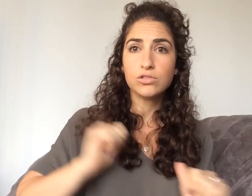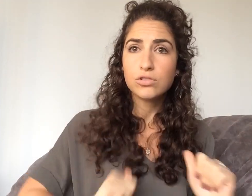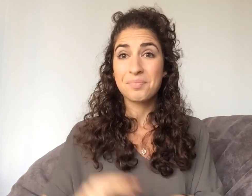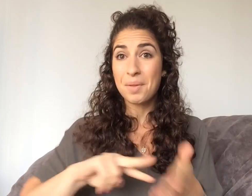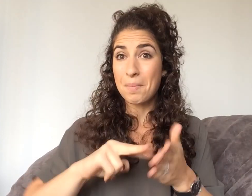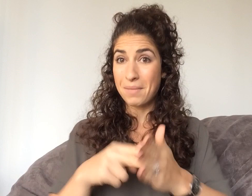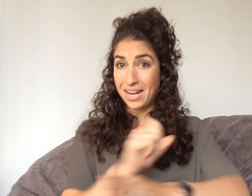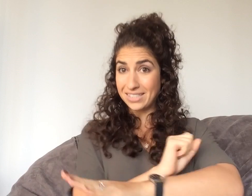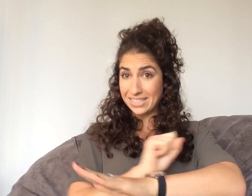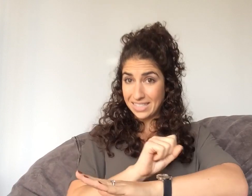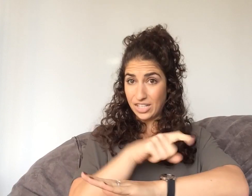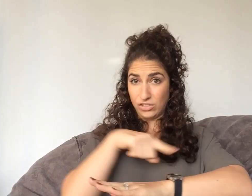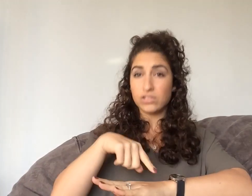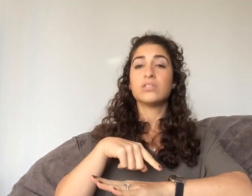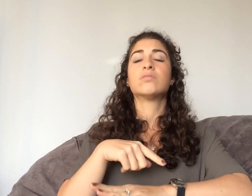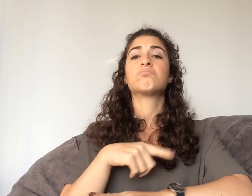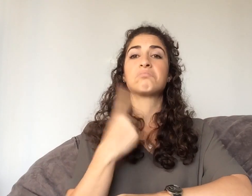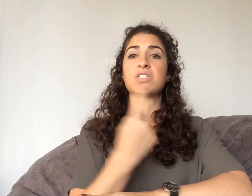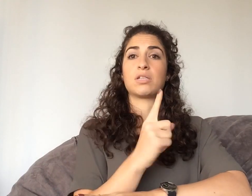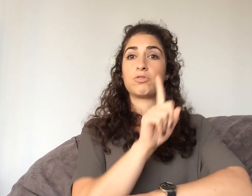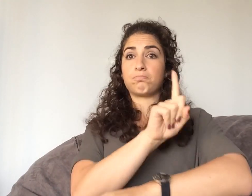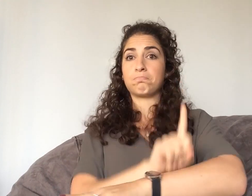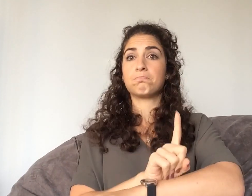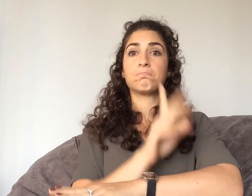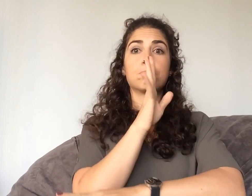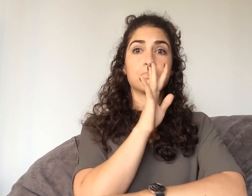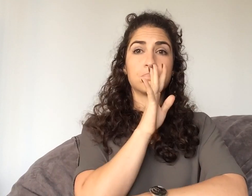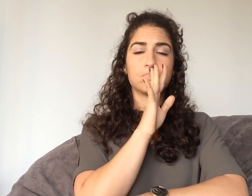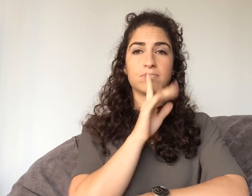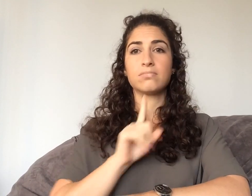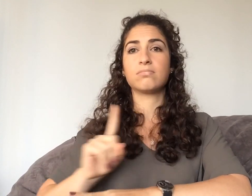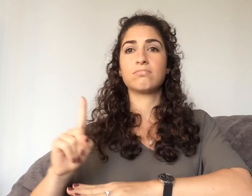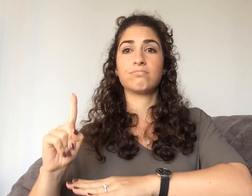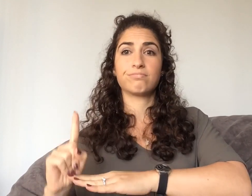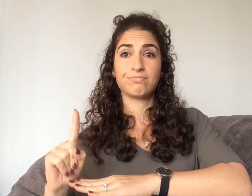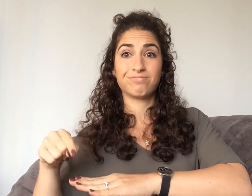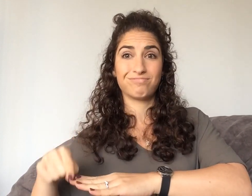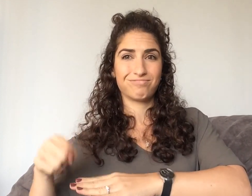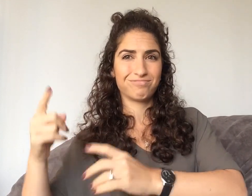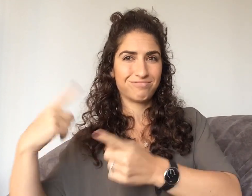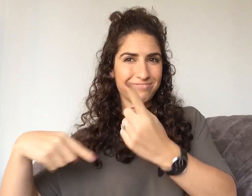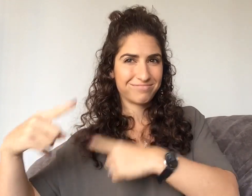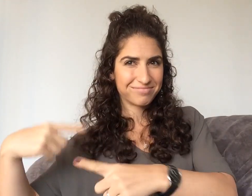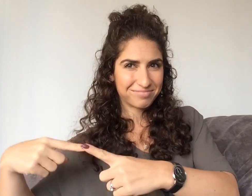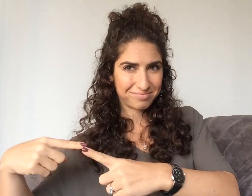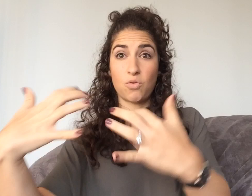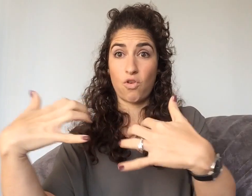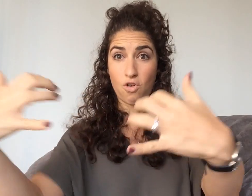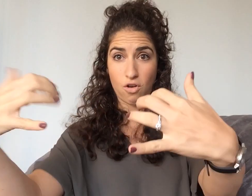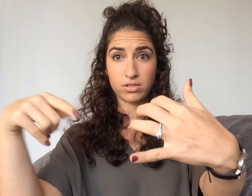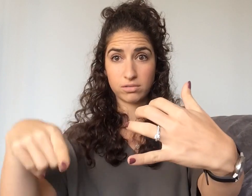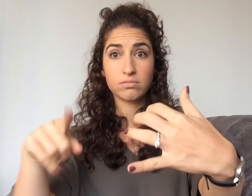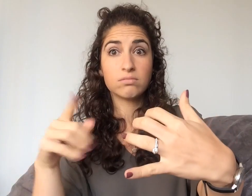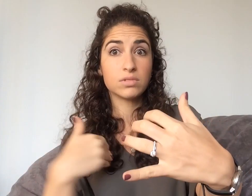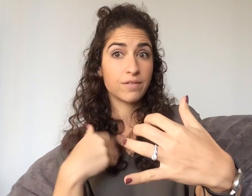presentation or a play -- someone is on stage speaking, there might be an interpreter on the side signing, and then